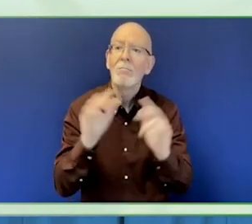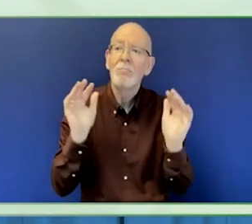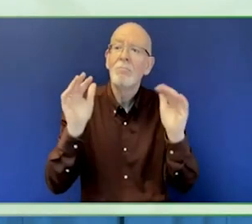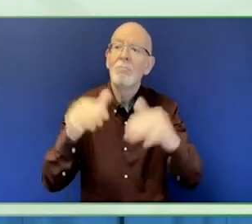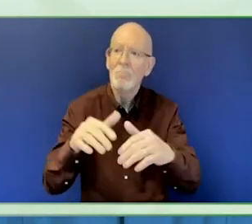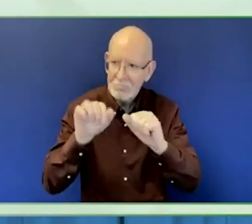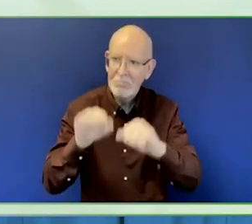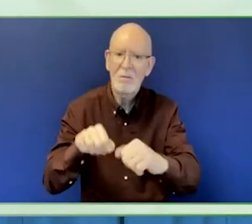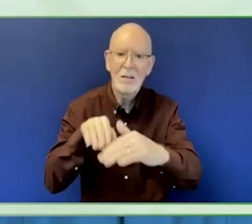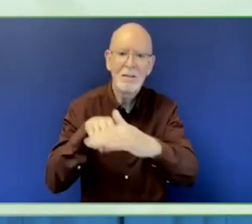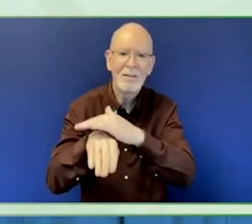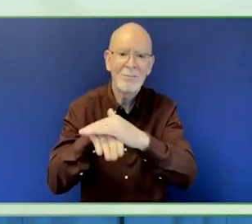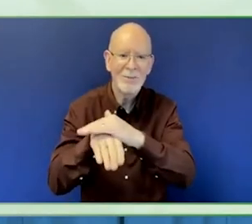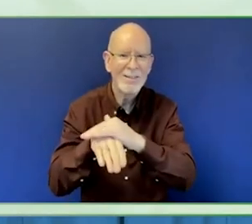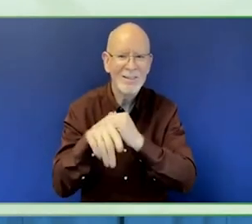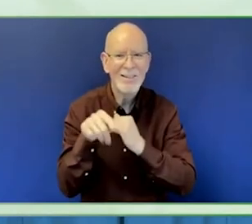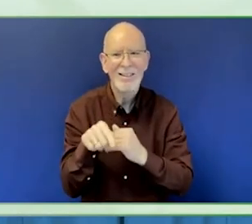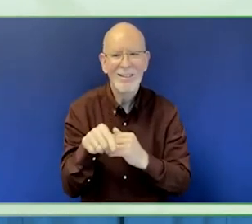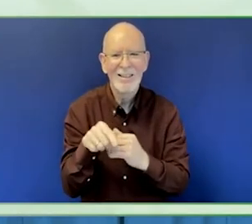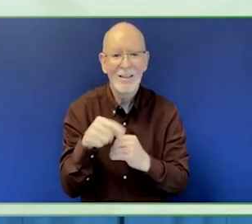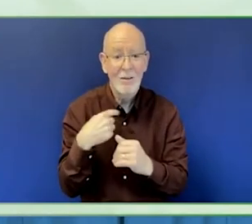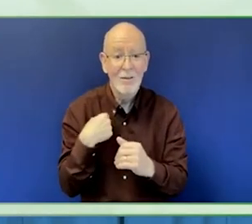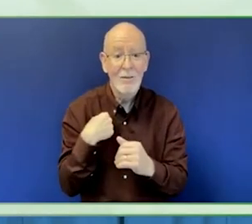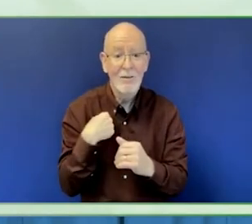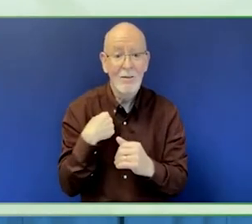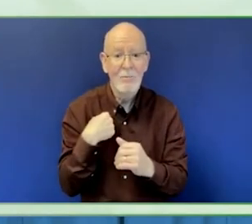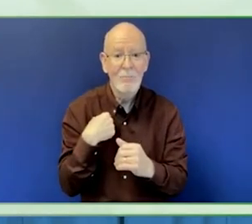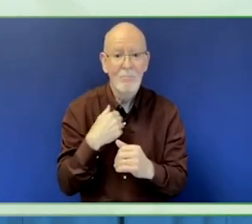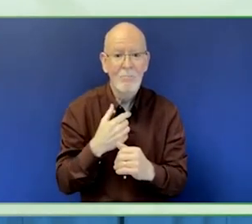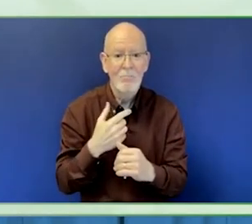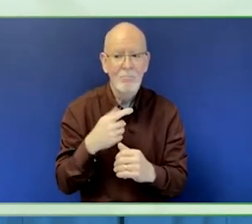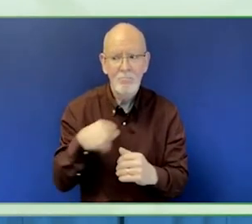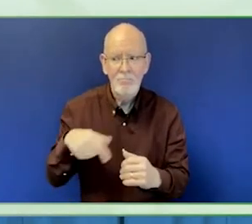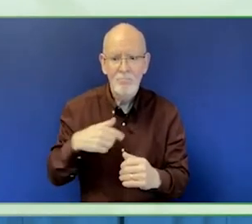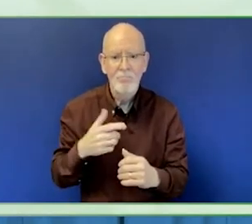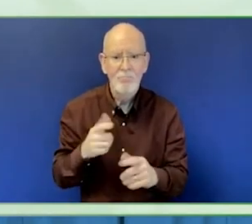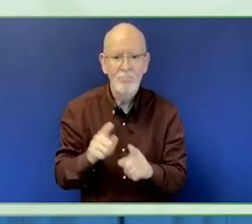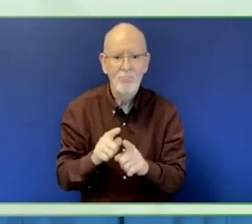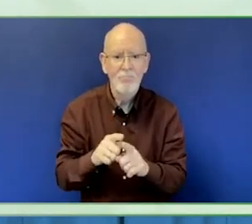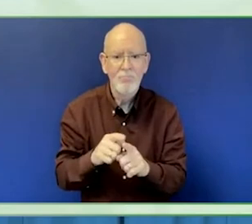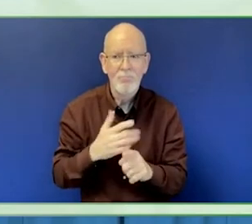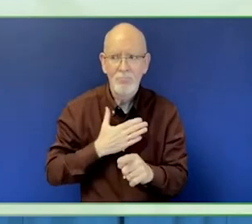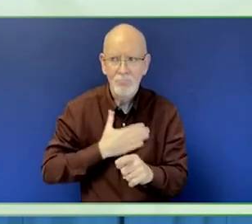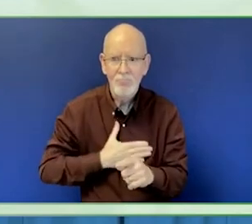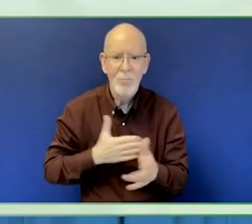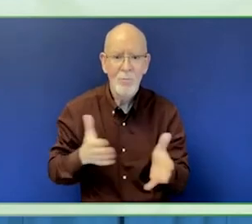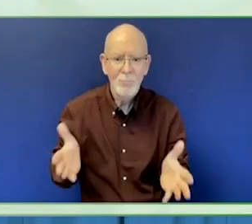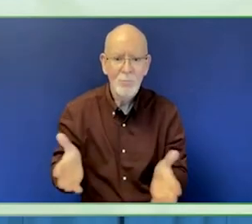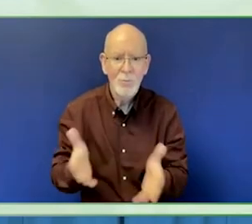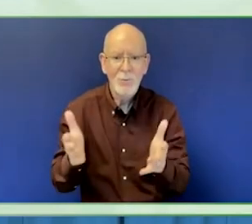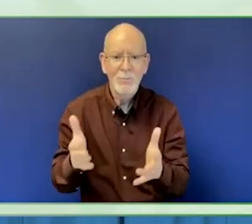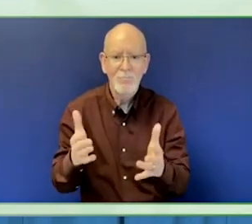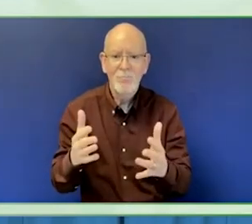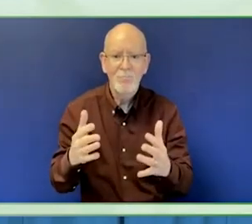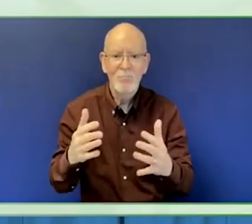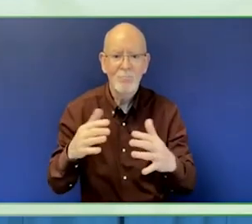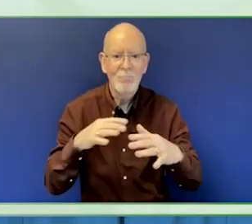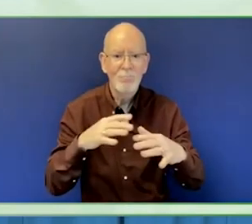We always encourage grantees to include persons with disabilities